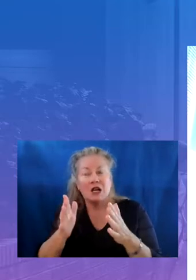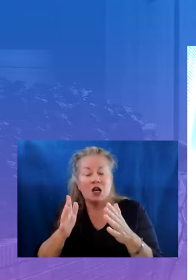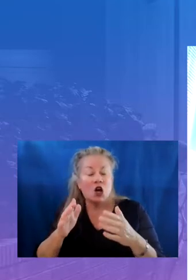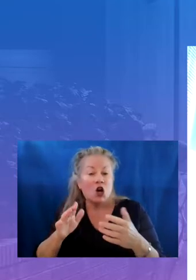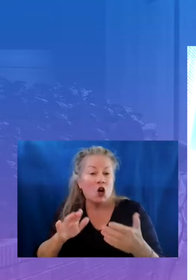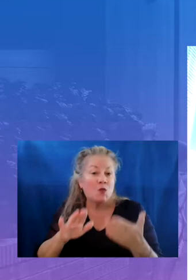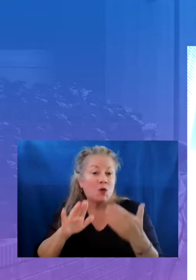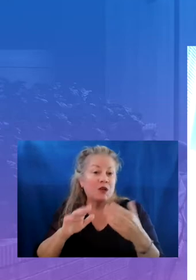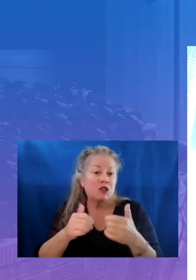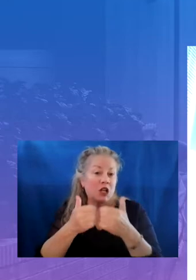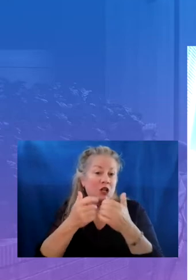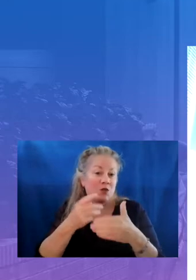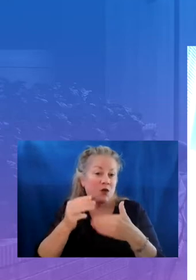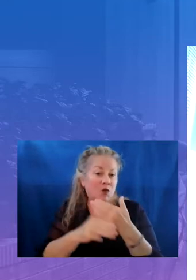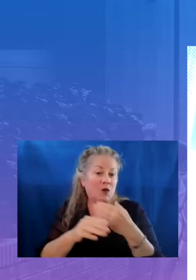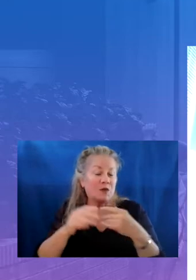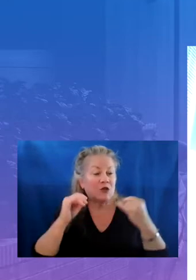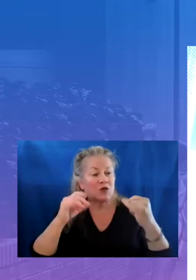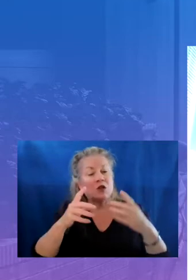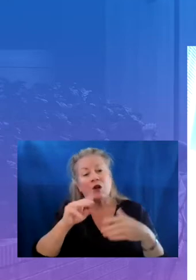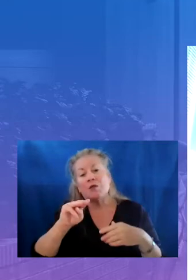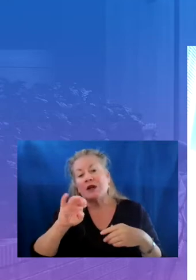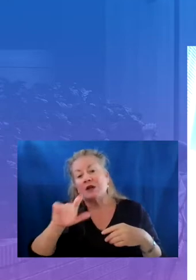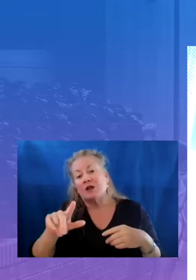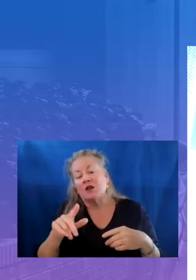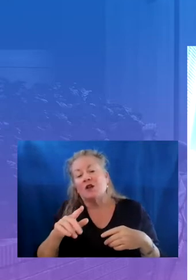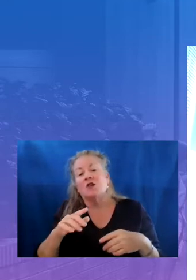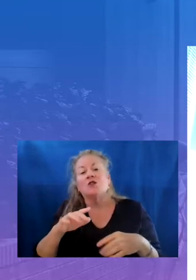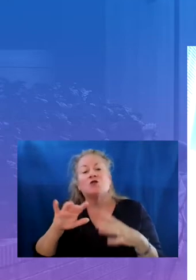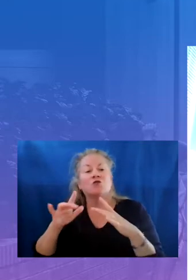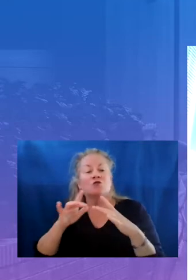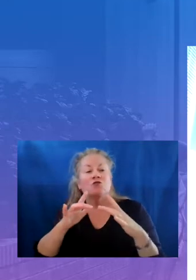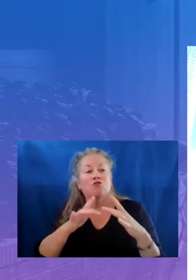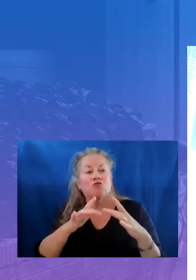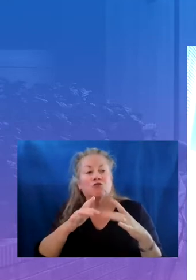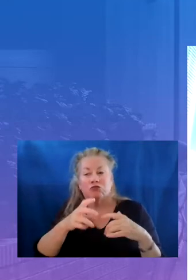and instructional materials that are aligned to rigorous standards versus remediation